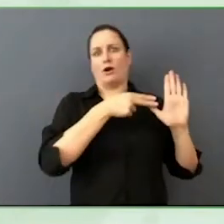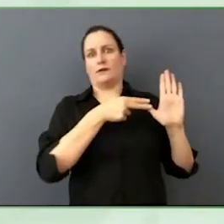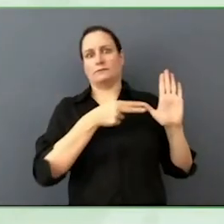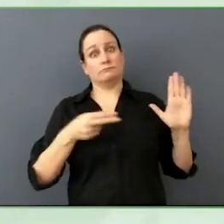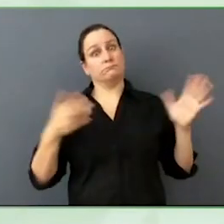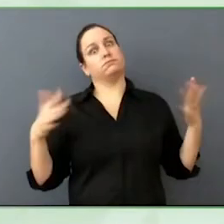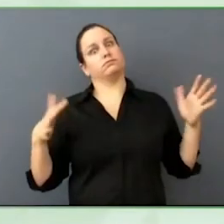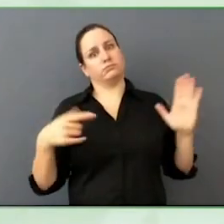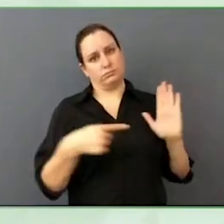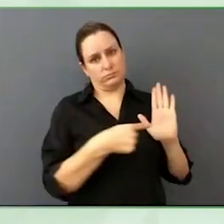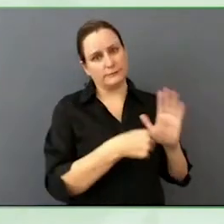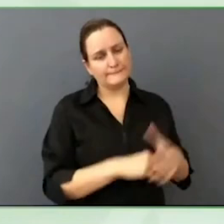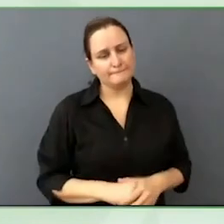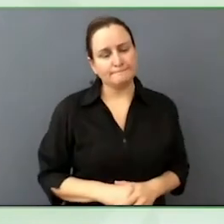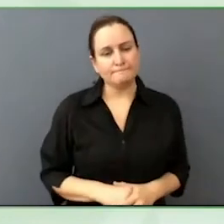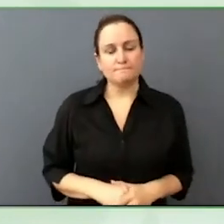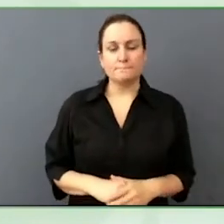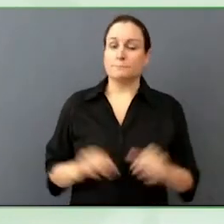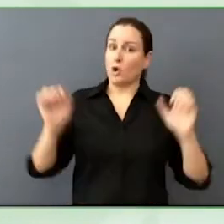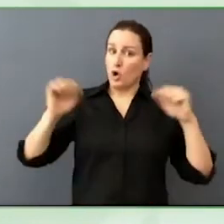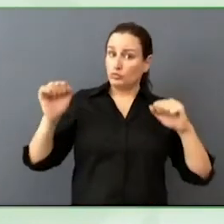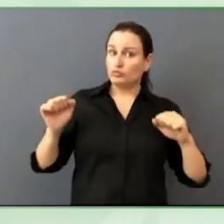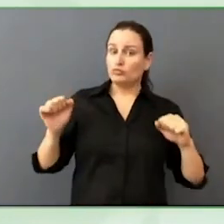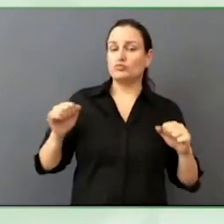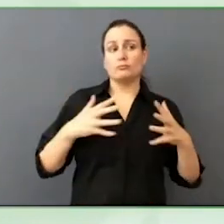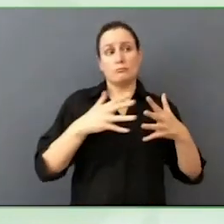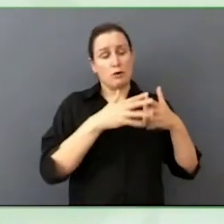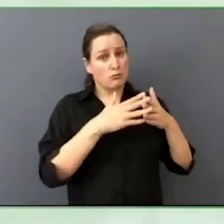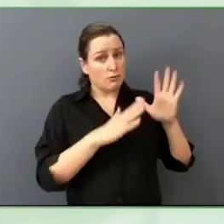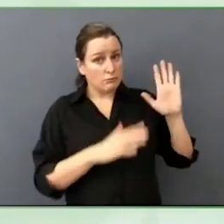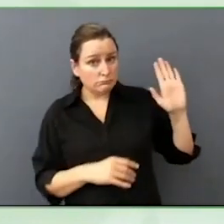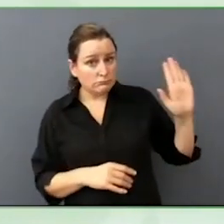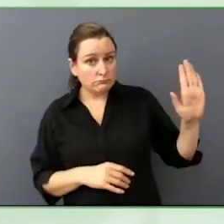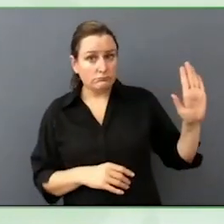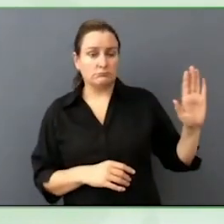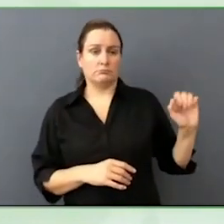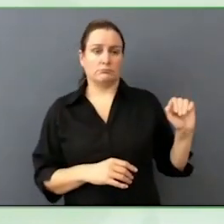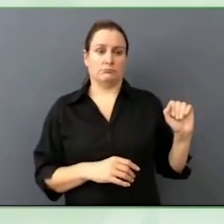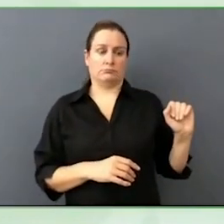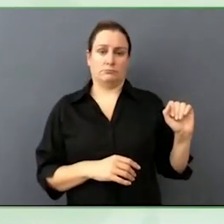beautiful US is a very driven by compliance and litigation.